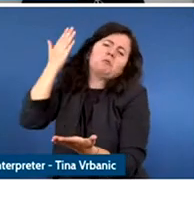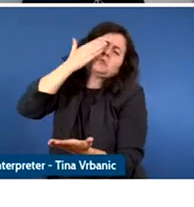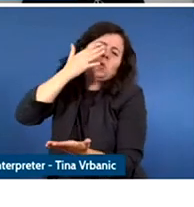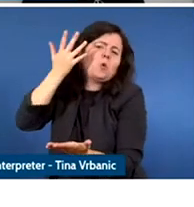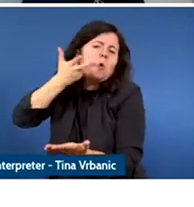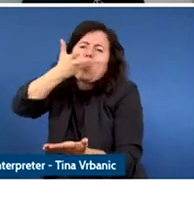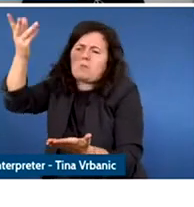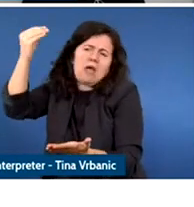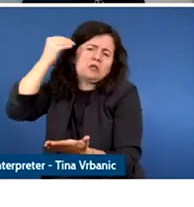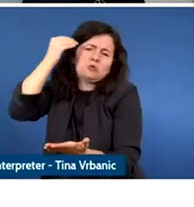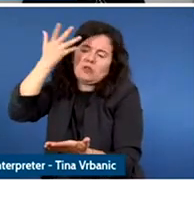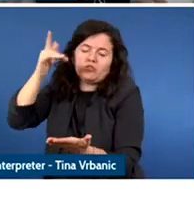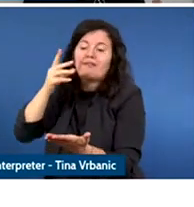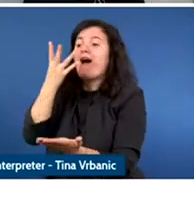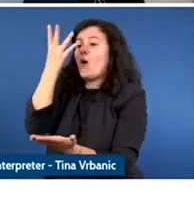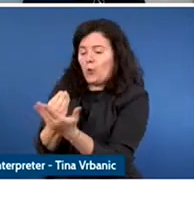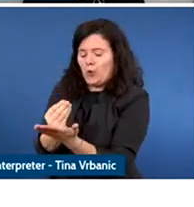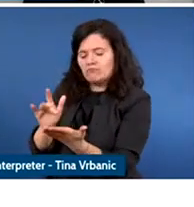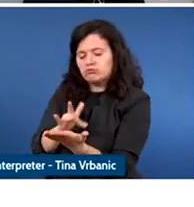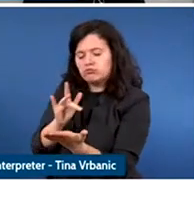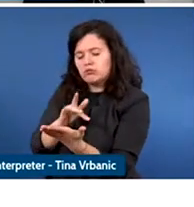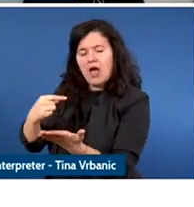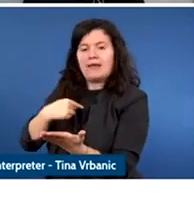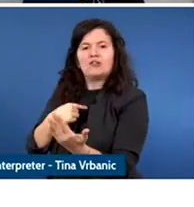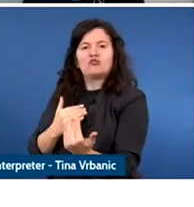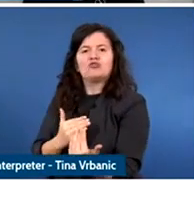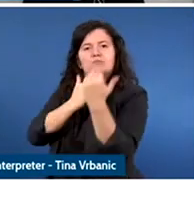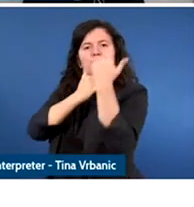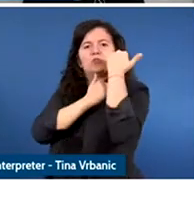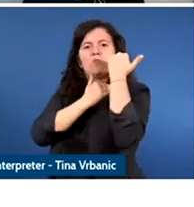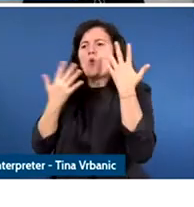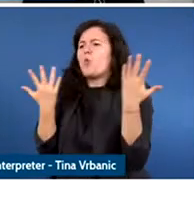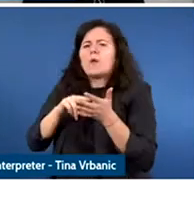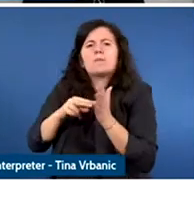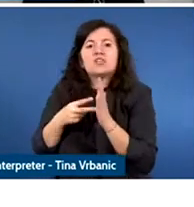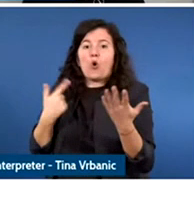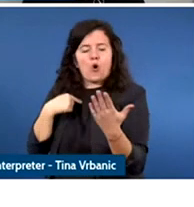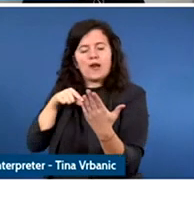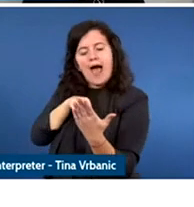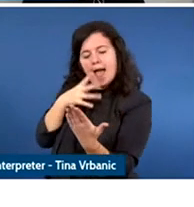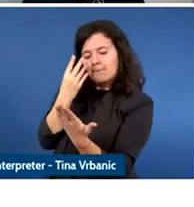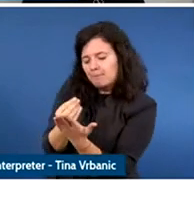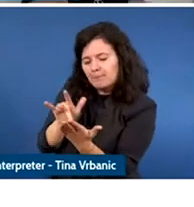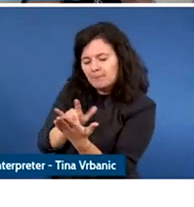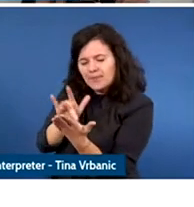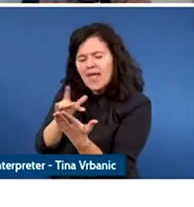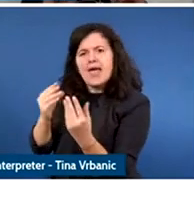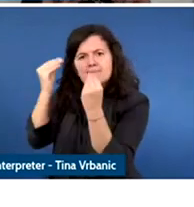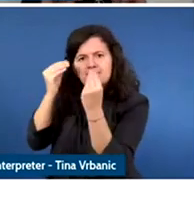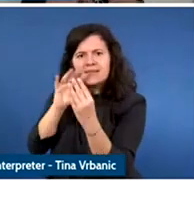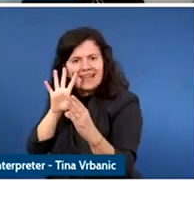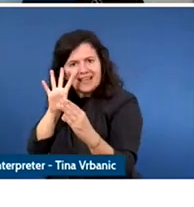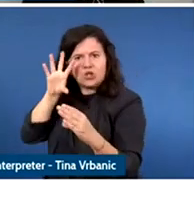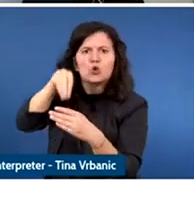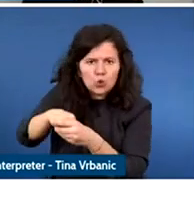or how does meaningful participation look like? And when you work through these very specific questions